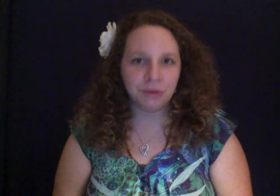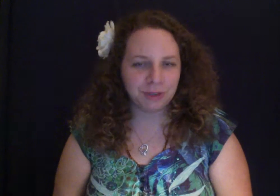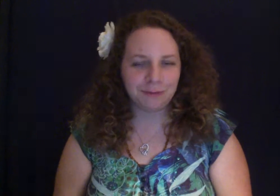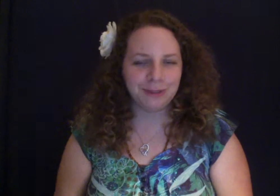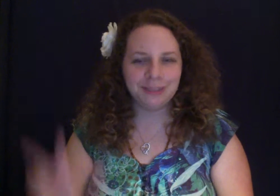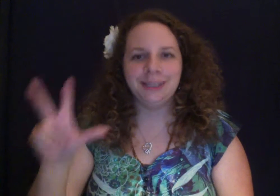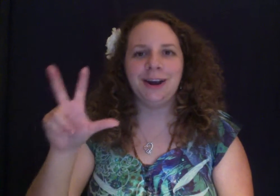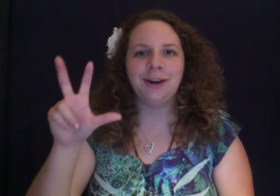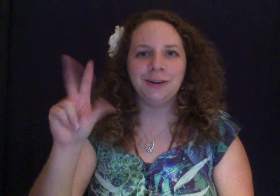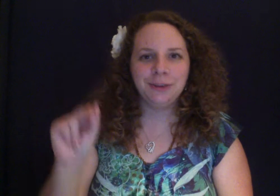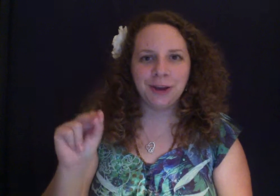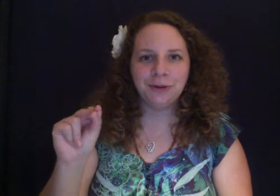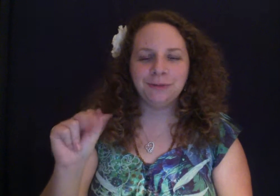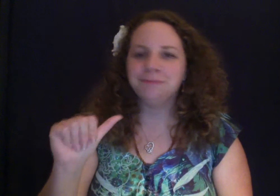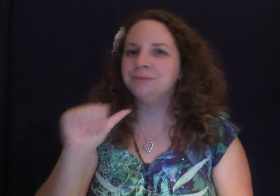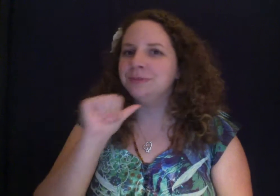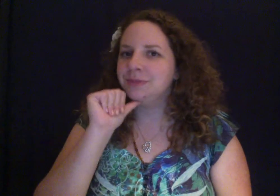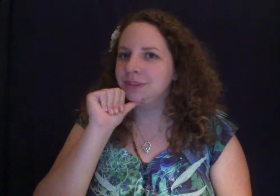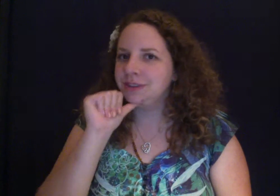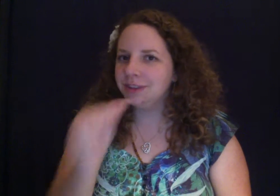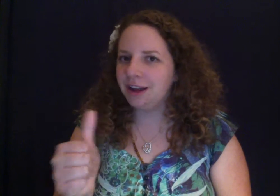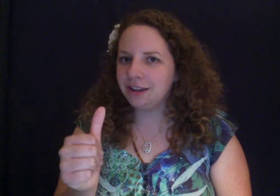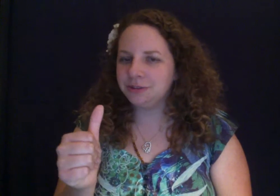common you'll see are NO, NOT, or DON'T